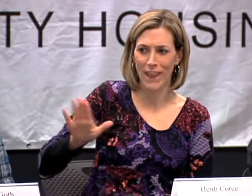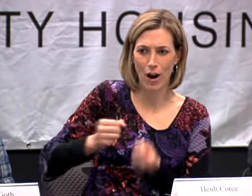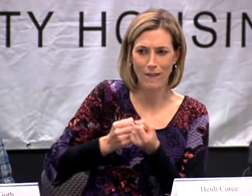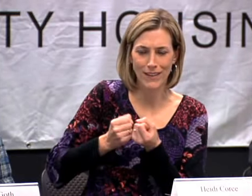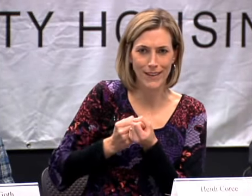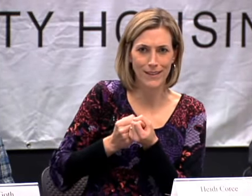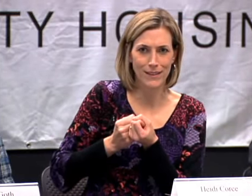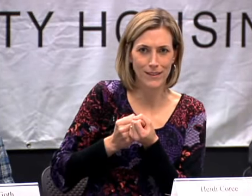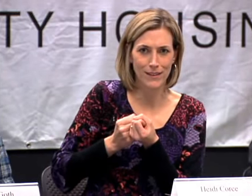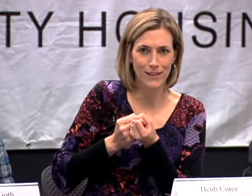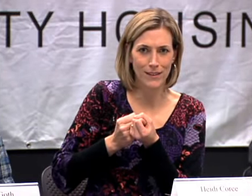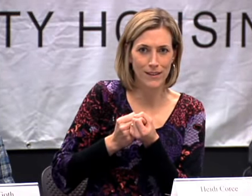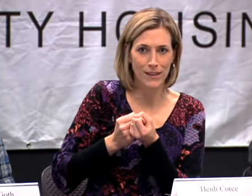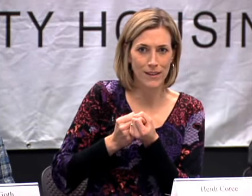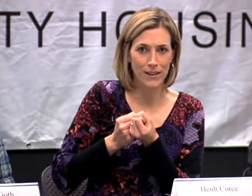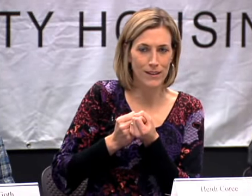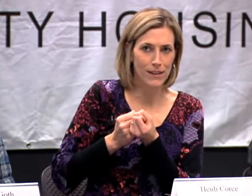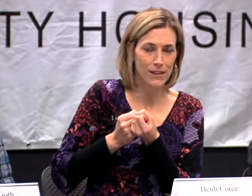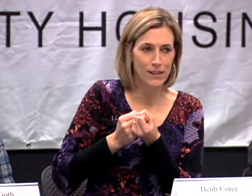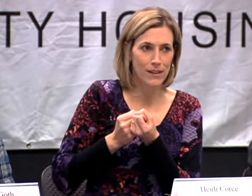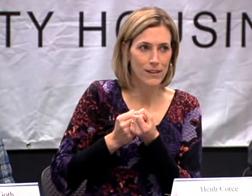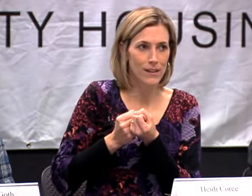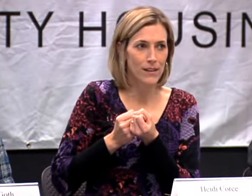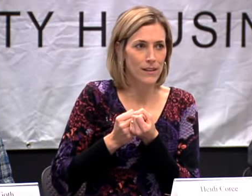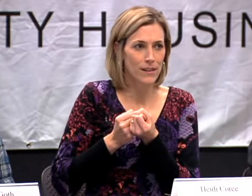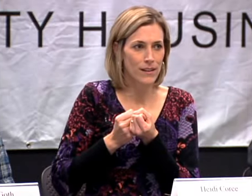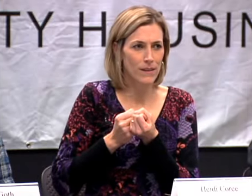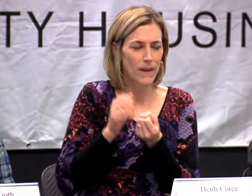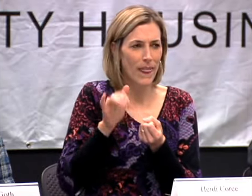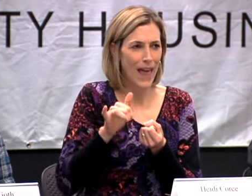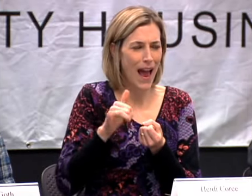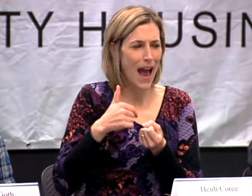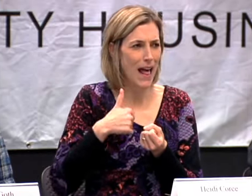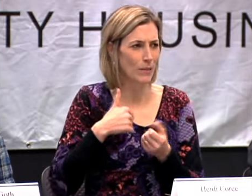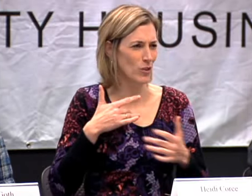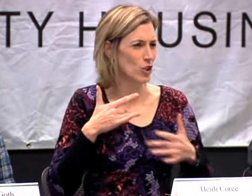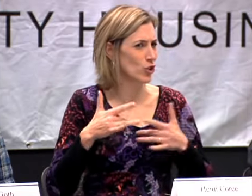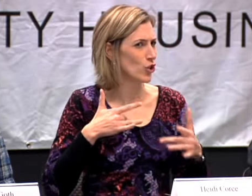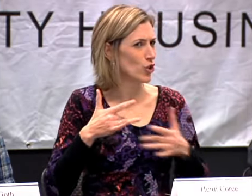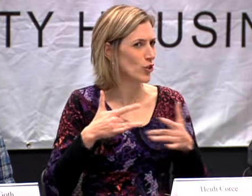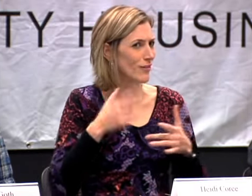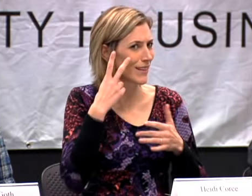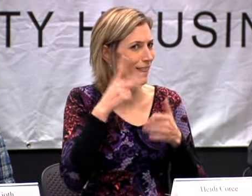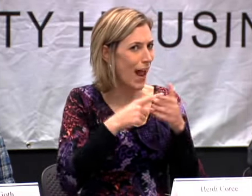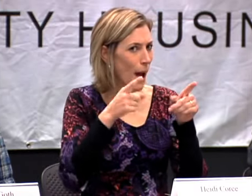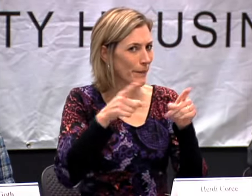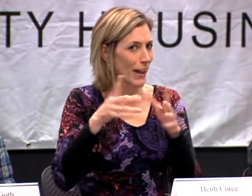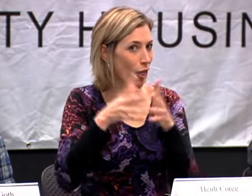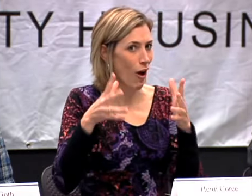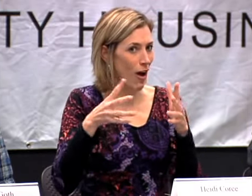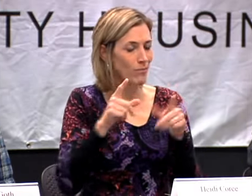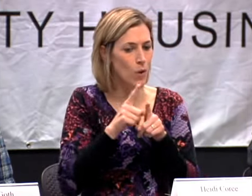SUPPORT. WHERE IS THEIR SUPPORT? AND THAT'S WHAT I'M SEEING. I HAVE